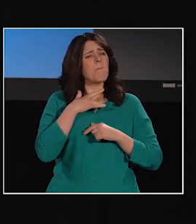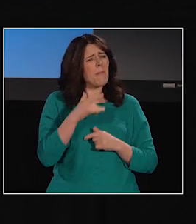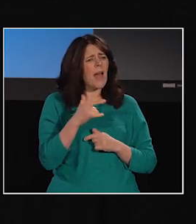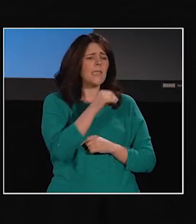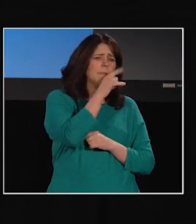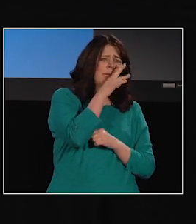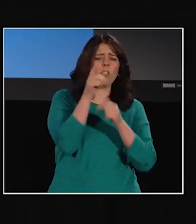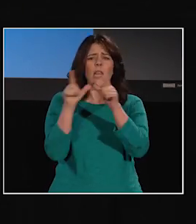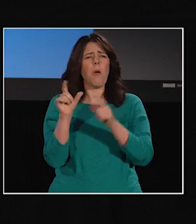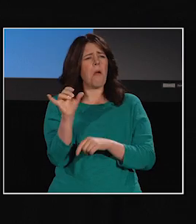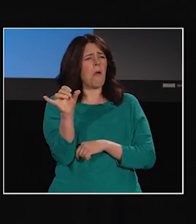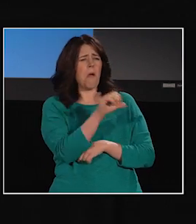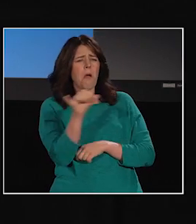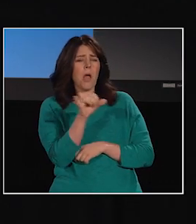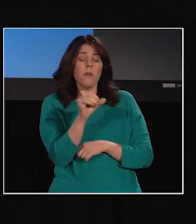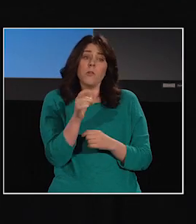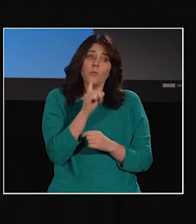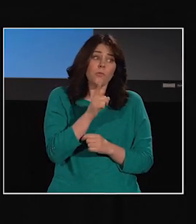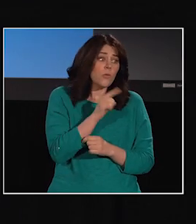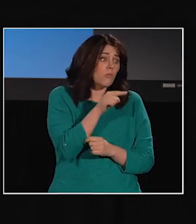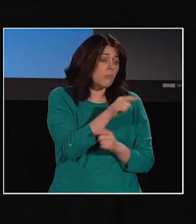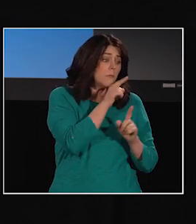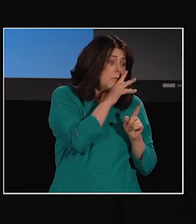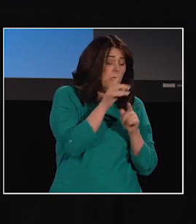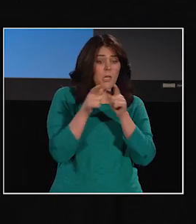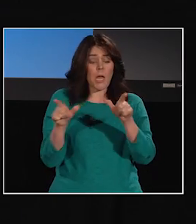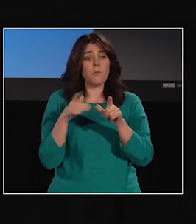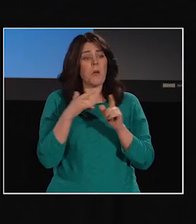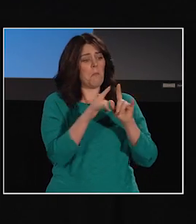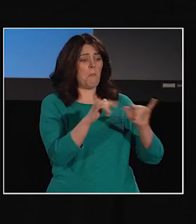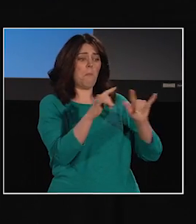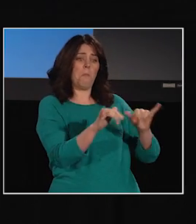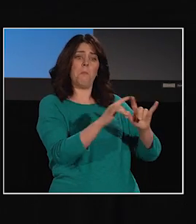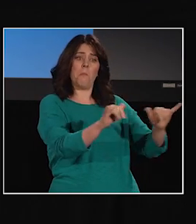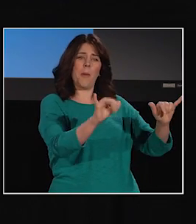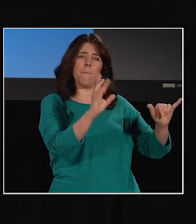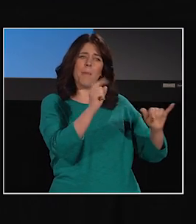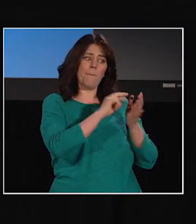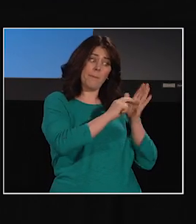and they do tend to occur at the same time, they actually have very different meanings.